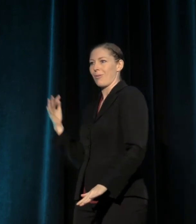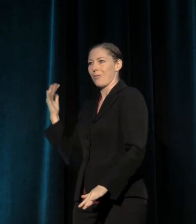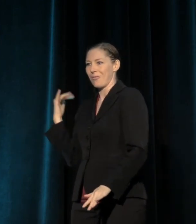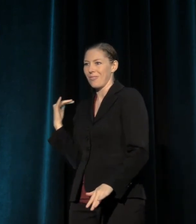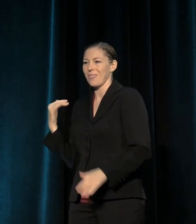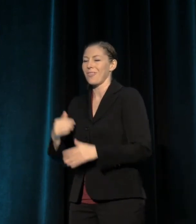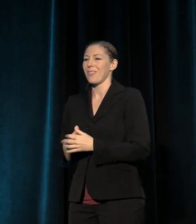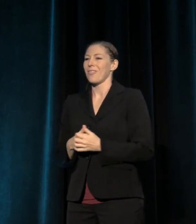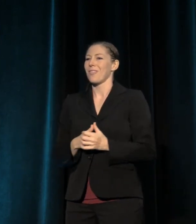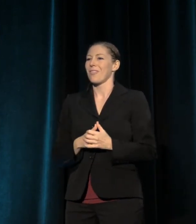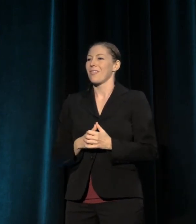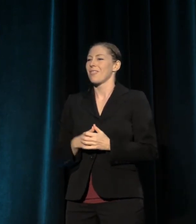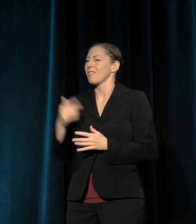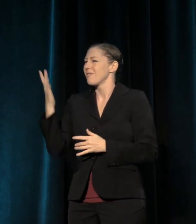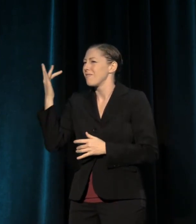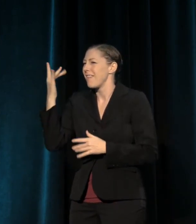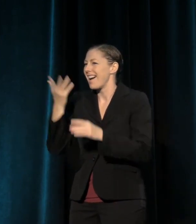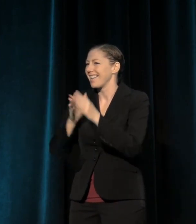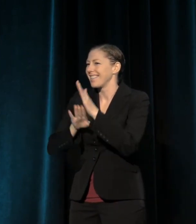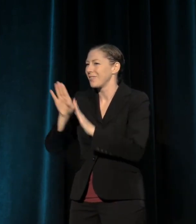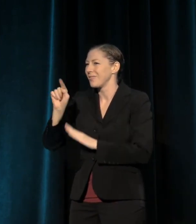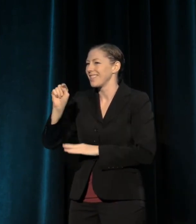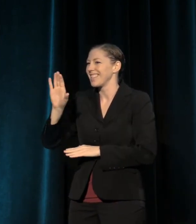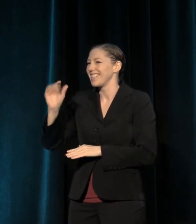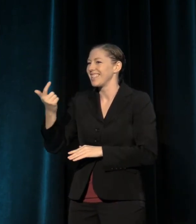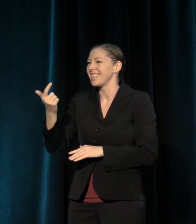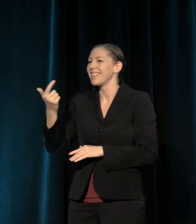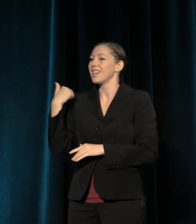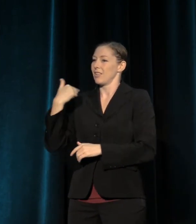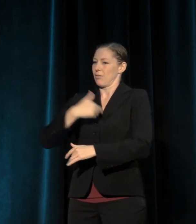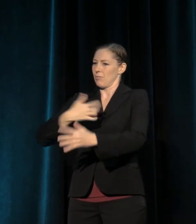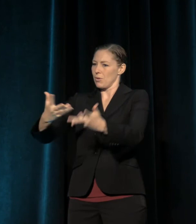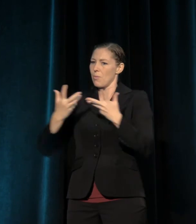in order to provide us collectively with resources